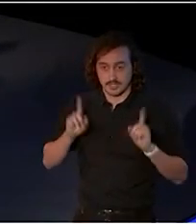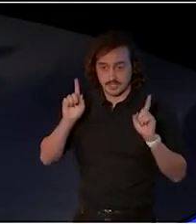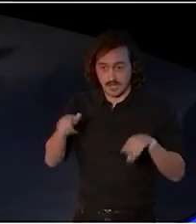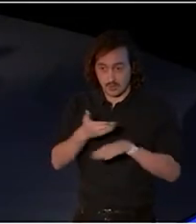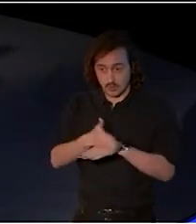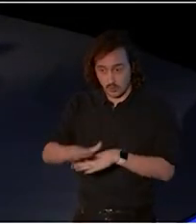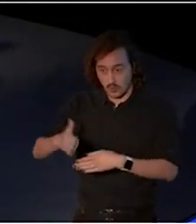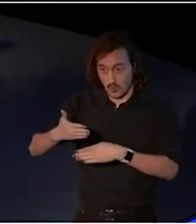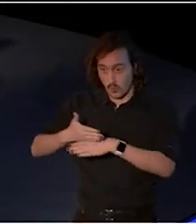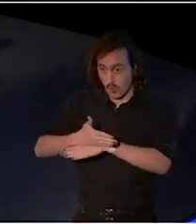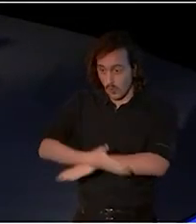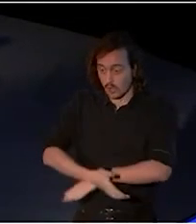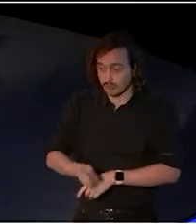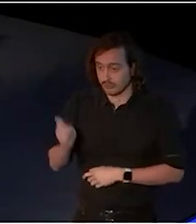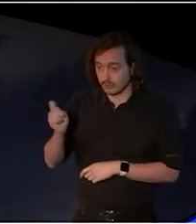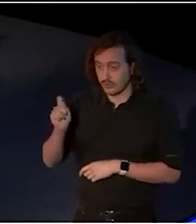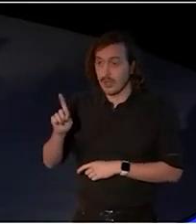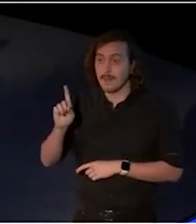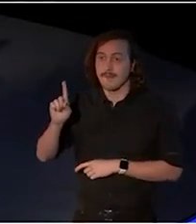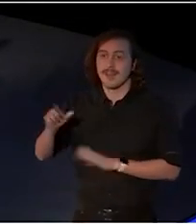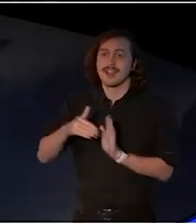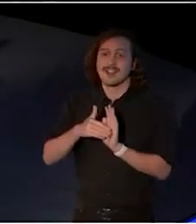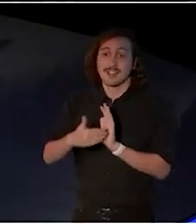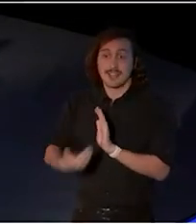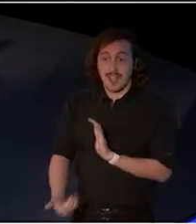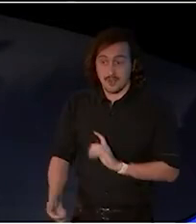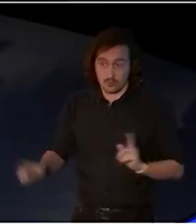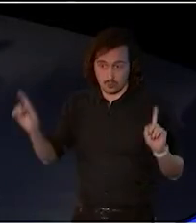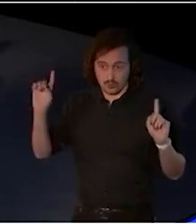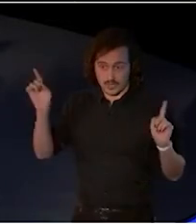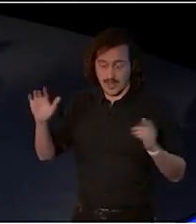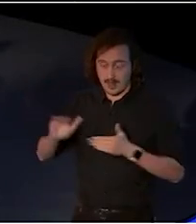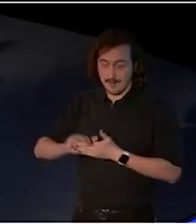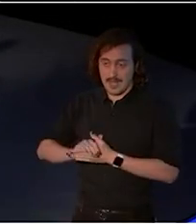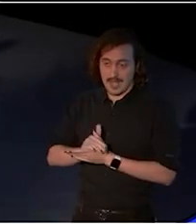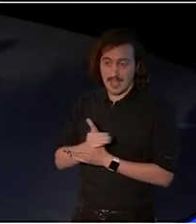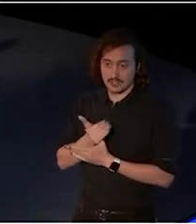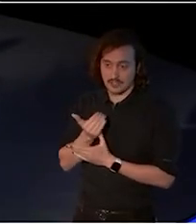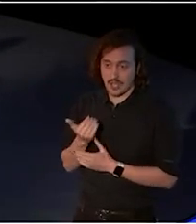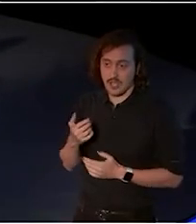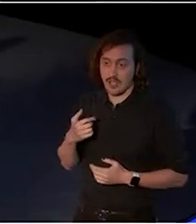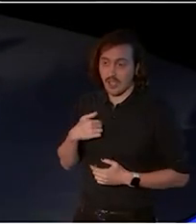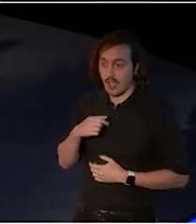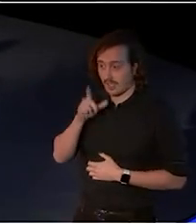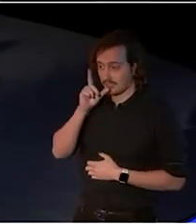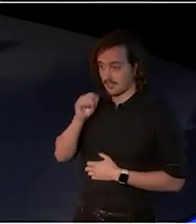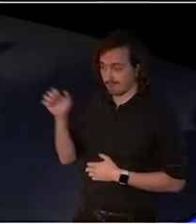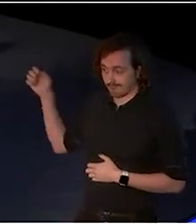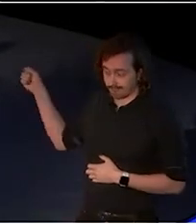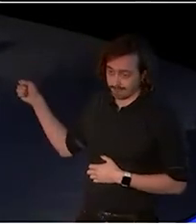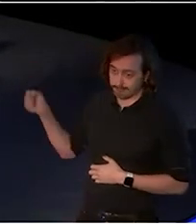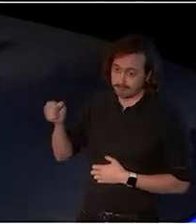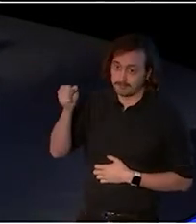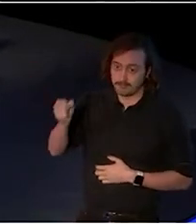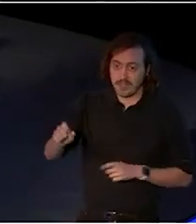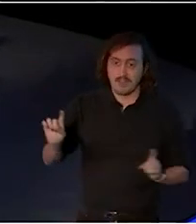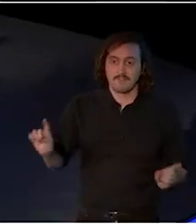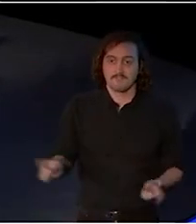but now I have the great pleasure and privilege of placing First Nations storytelling at the heart of